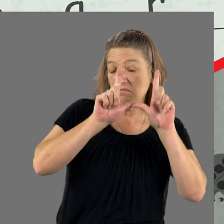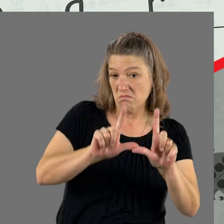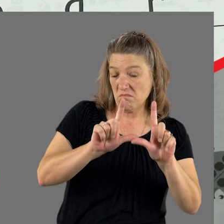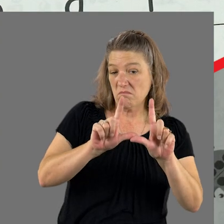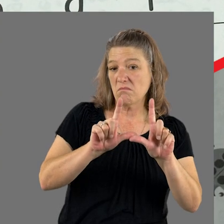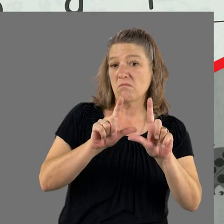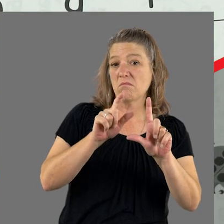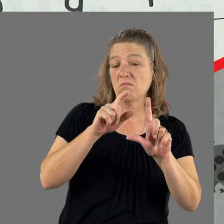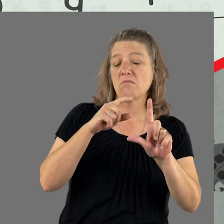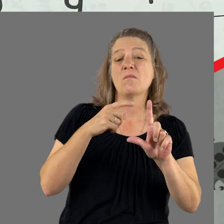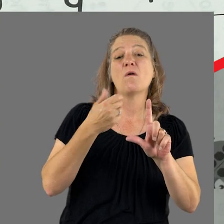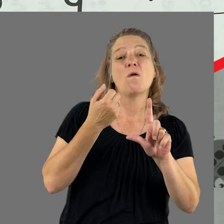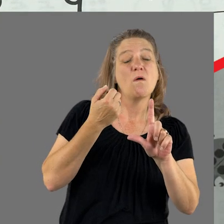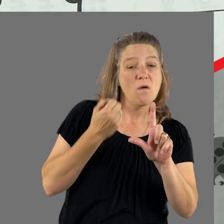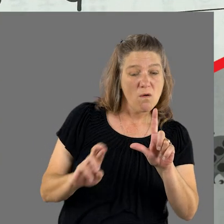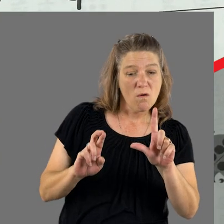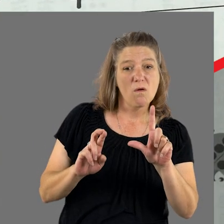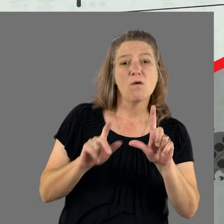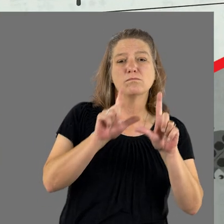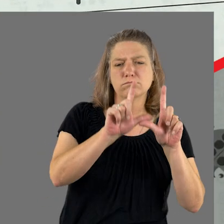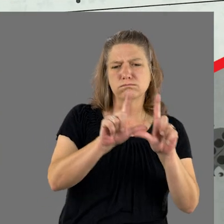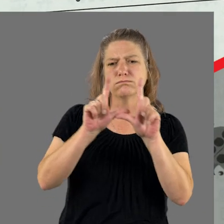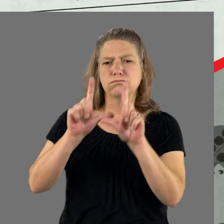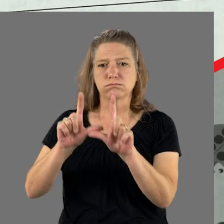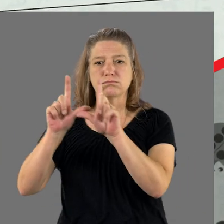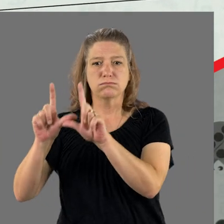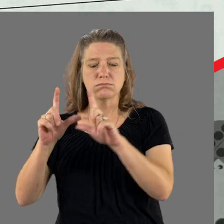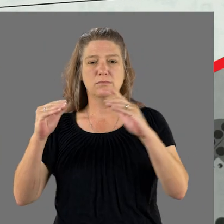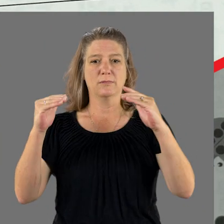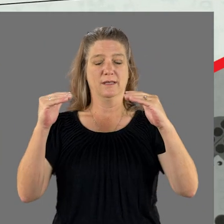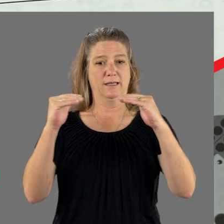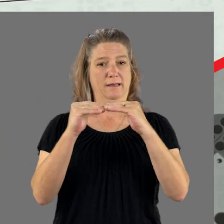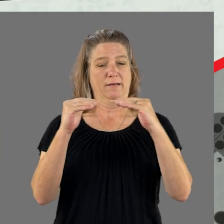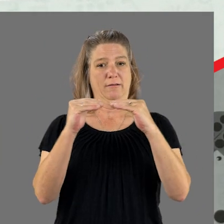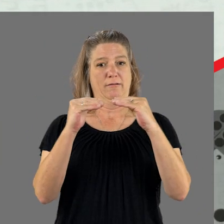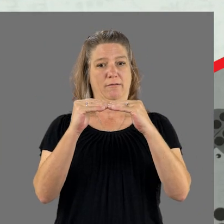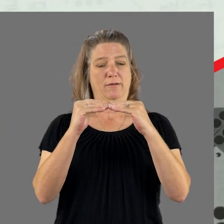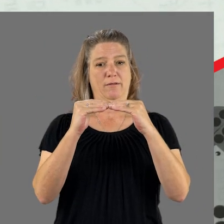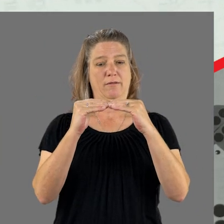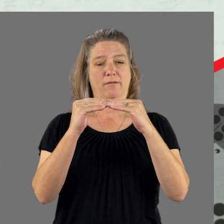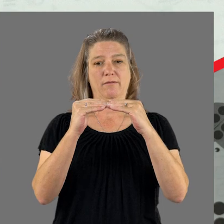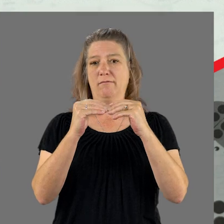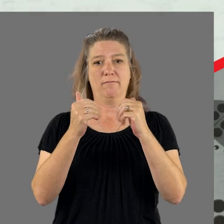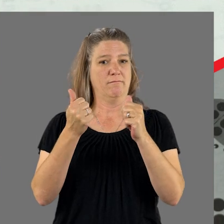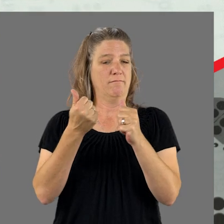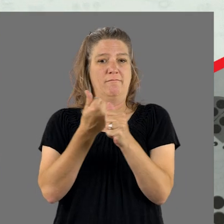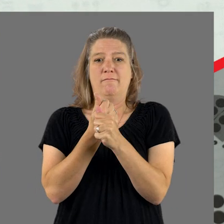or in combination with two or three braille cells to create anything